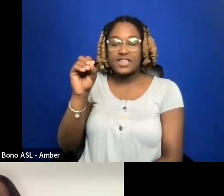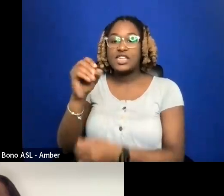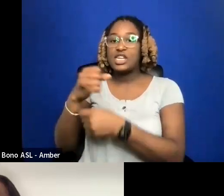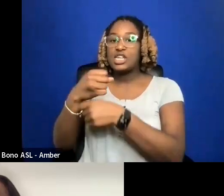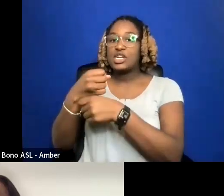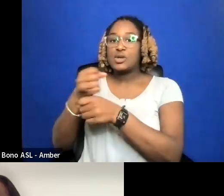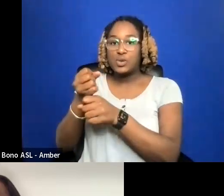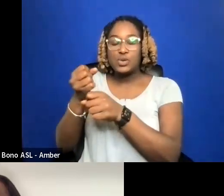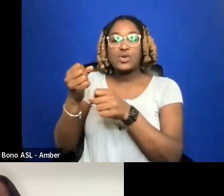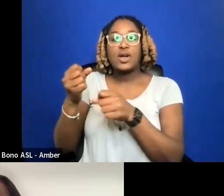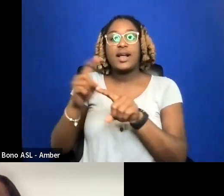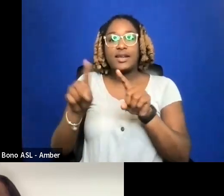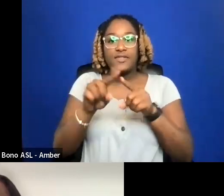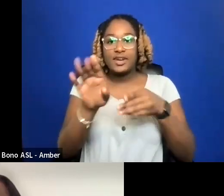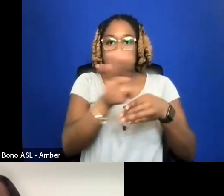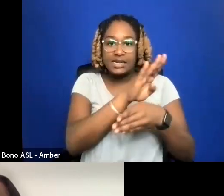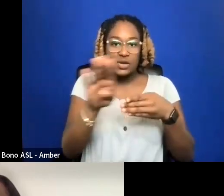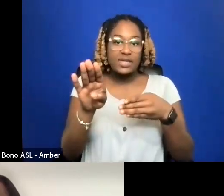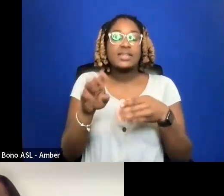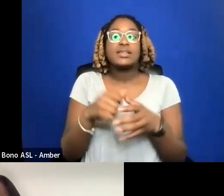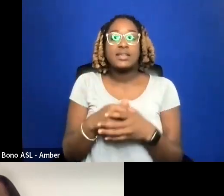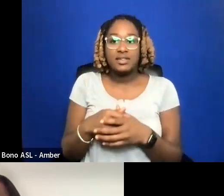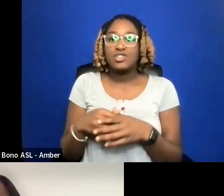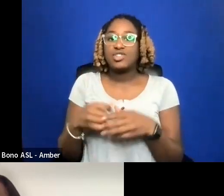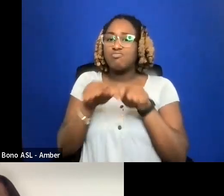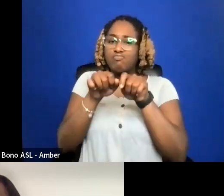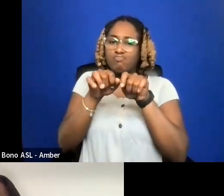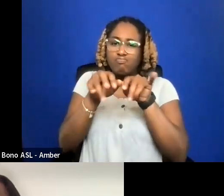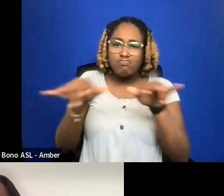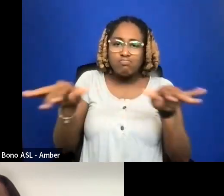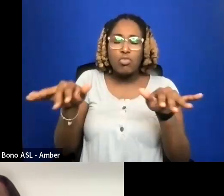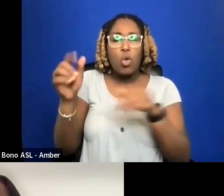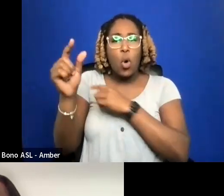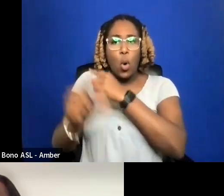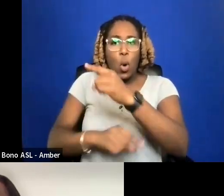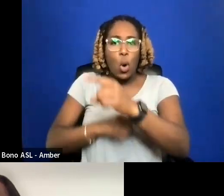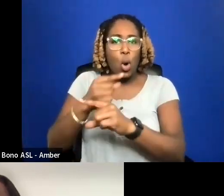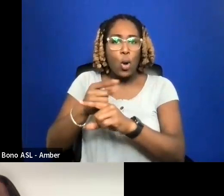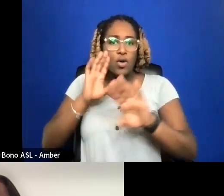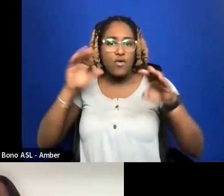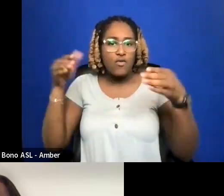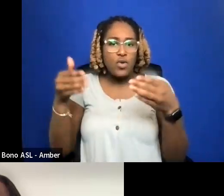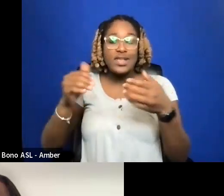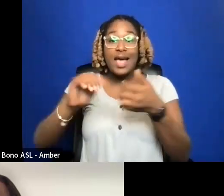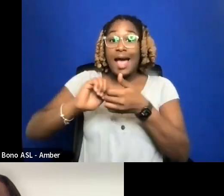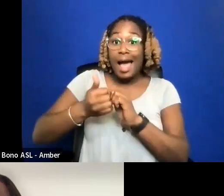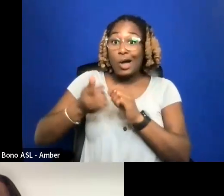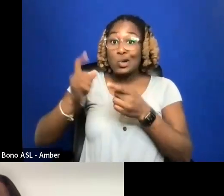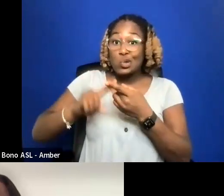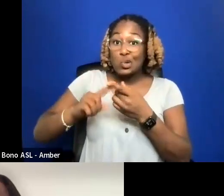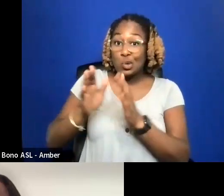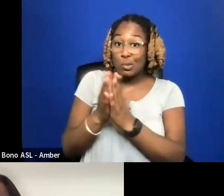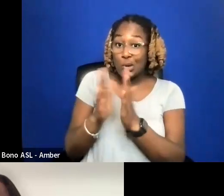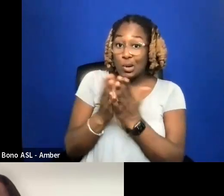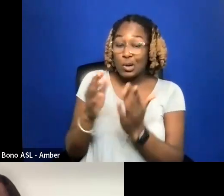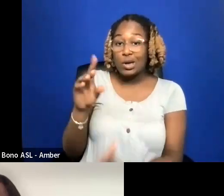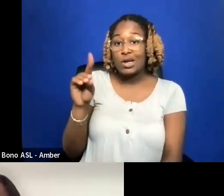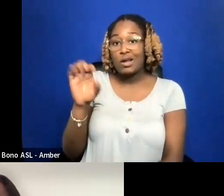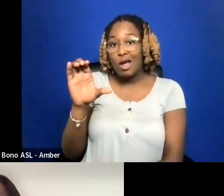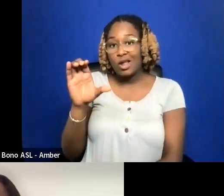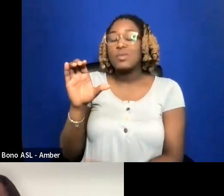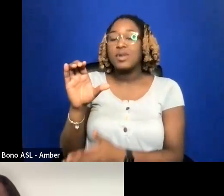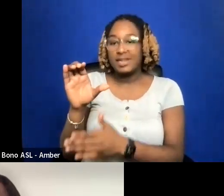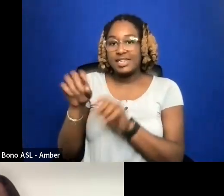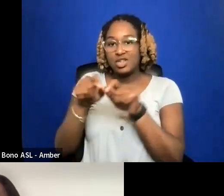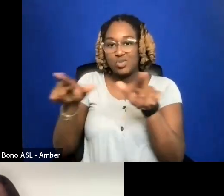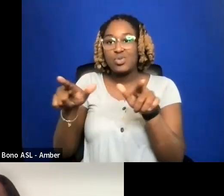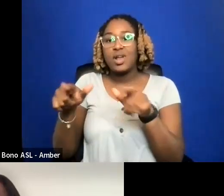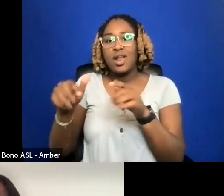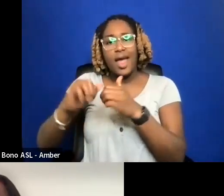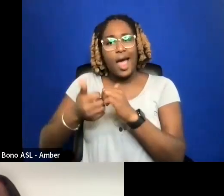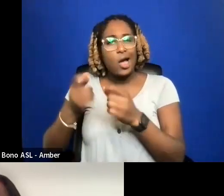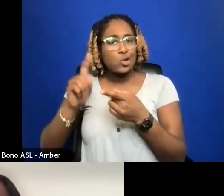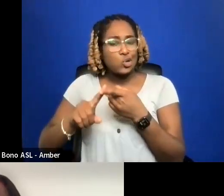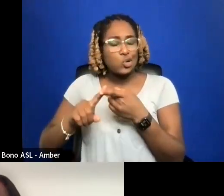FOCUSED HOW TO BOOK, THE DOCUMENTARY DISTRIBUTION TOOL KIT HOW TO GET OUT, GET SEEN AND GET AN